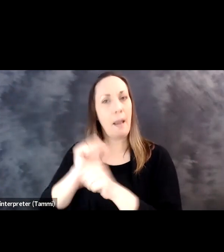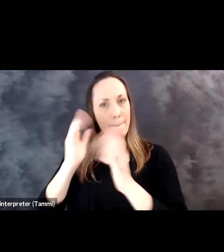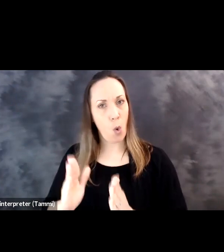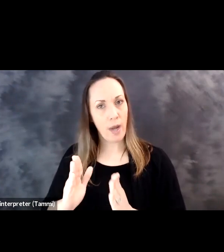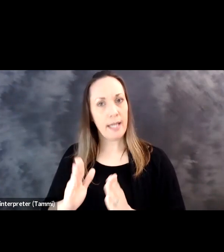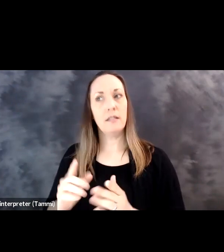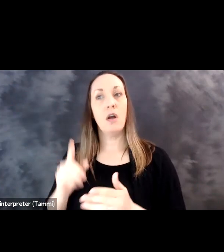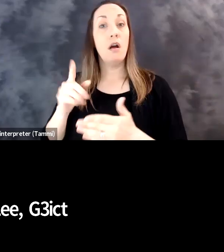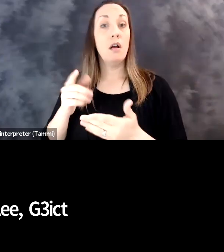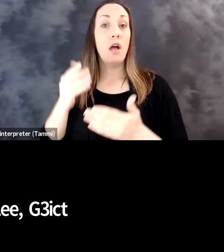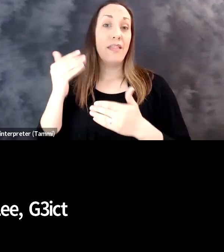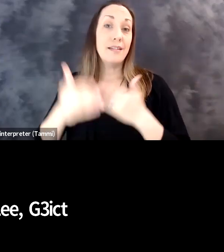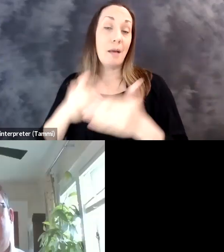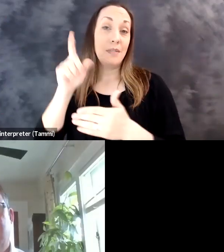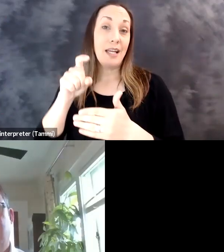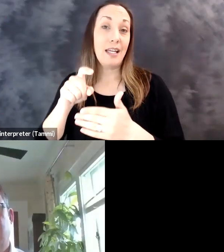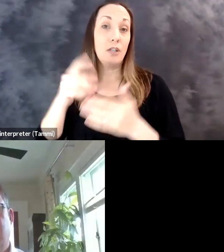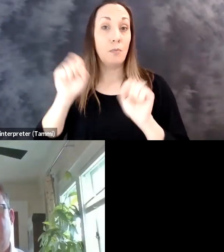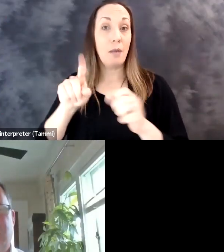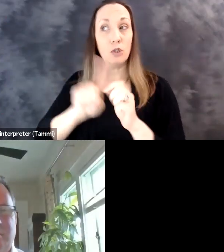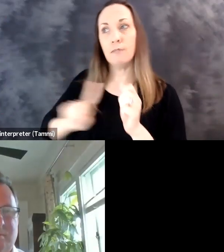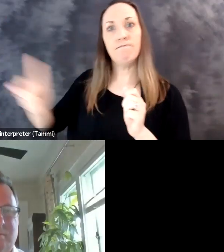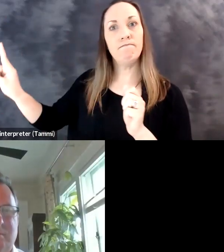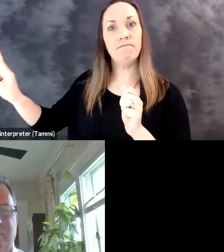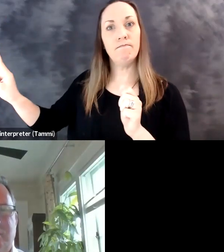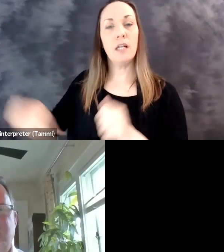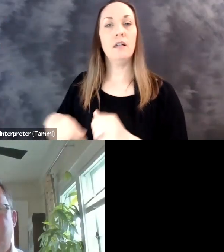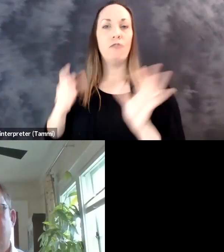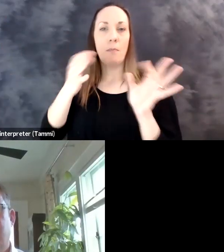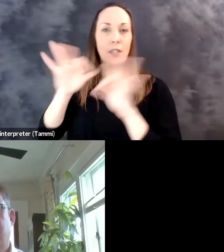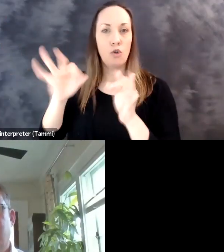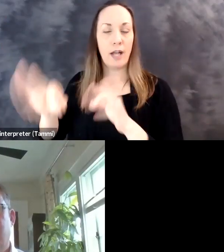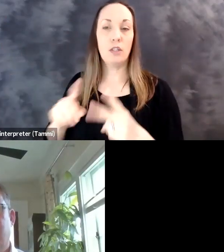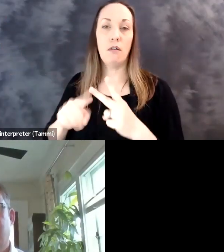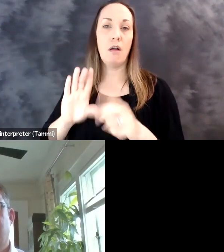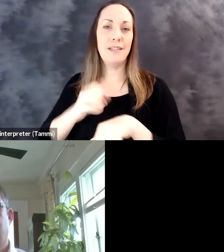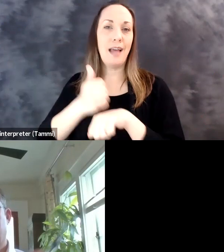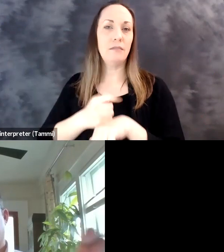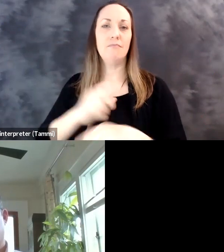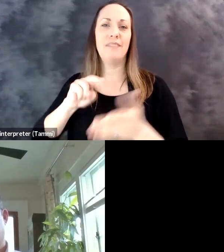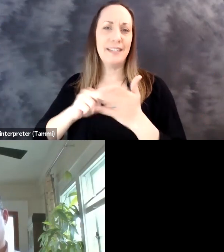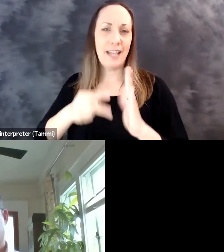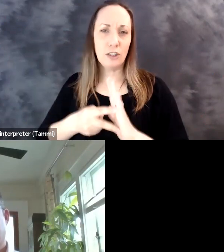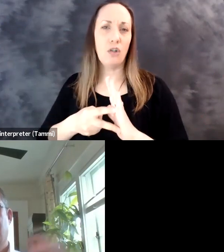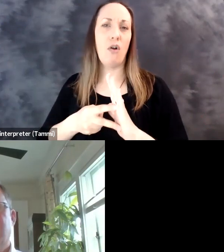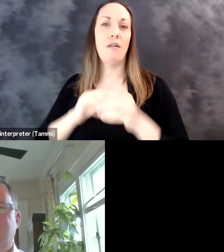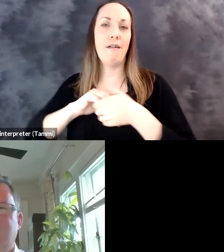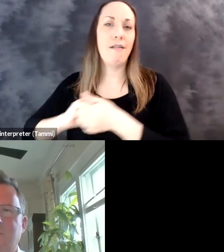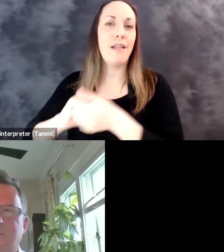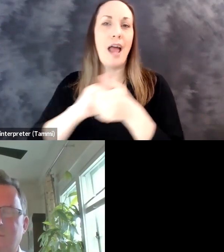organizations give employees the flexibility they need to step away from distractions and create their best environment.